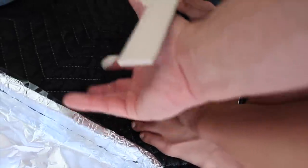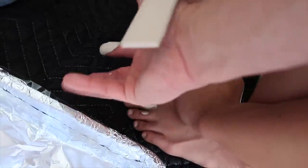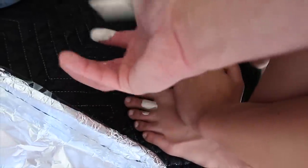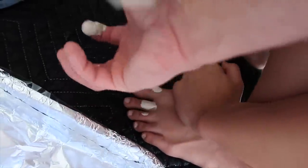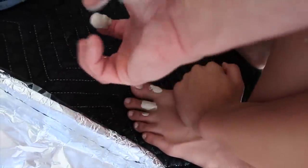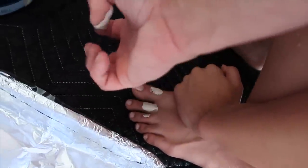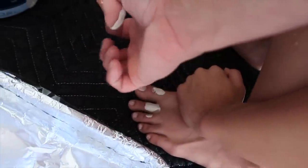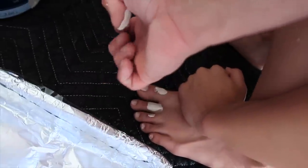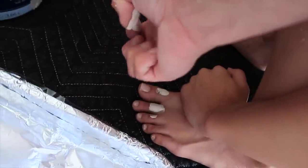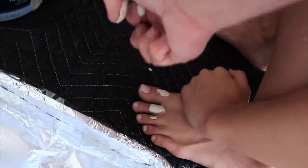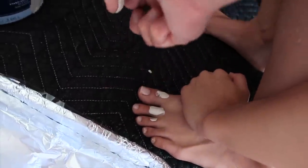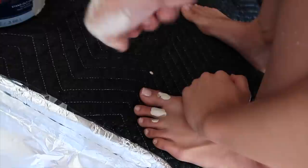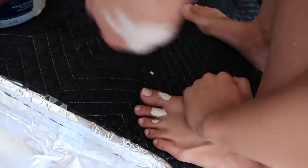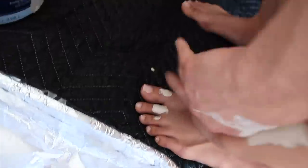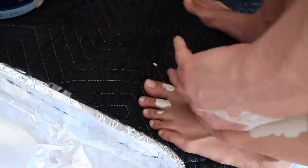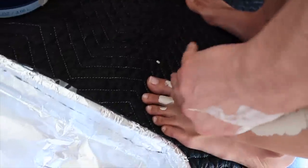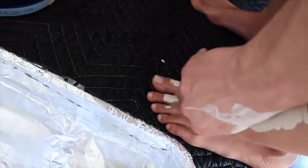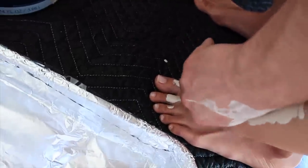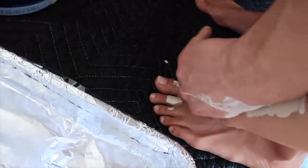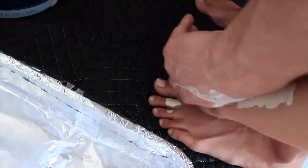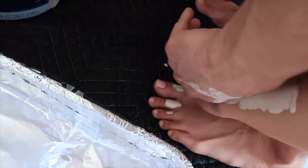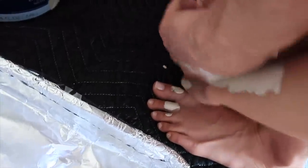*Ellen laughing* E: ahh no!